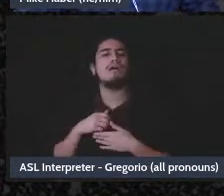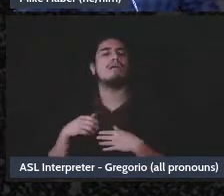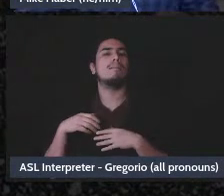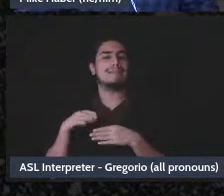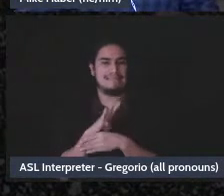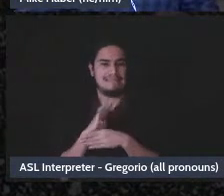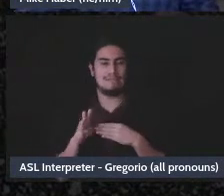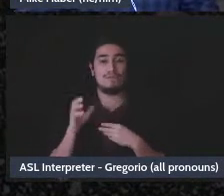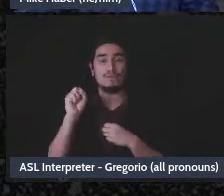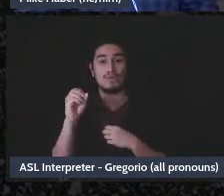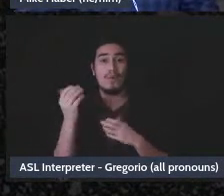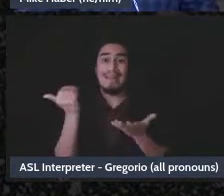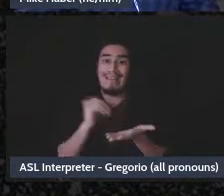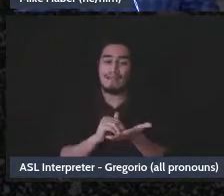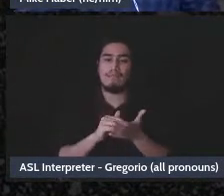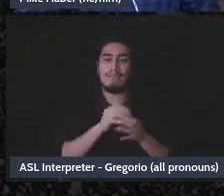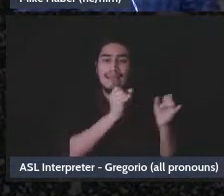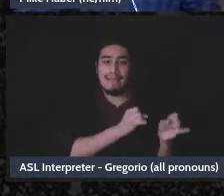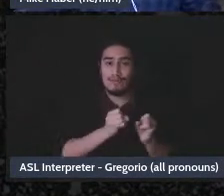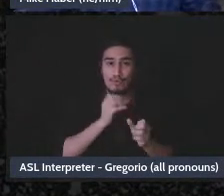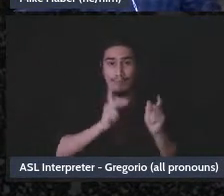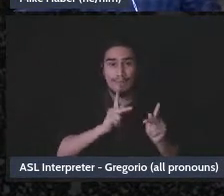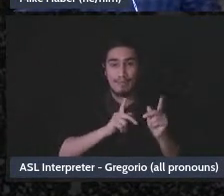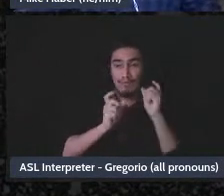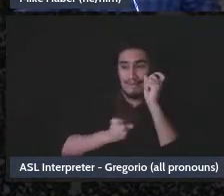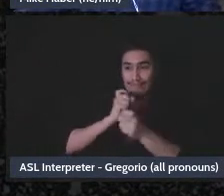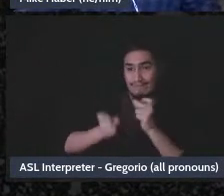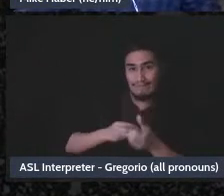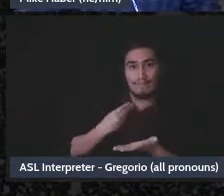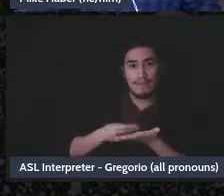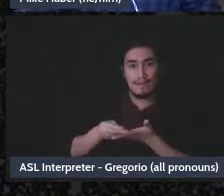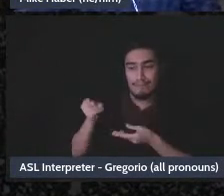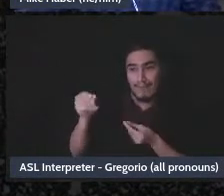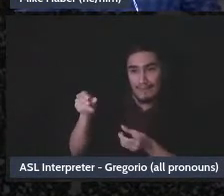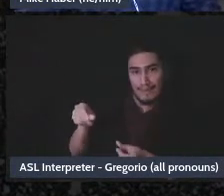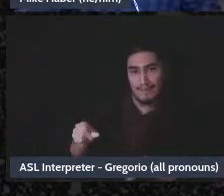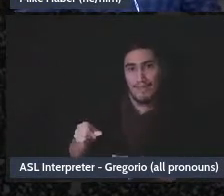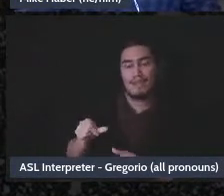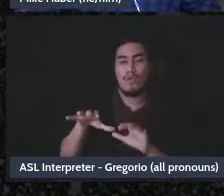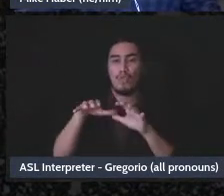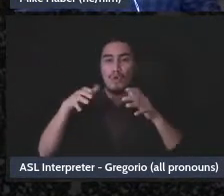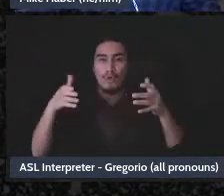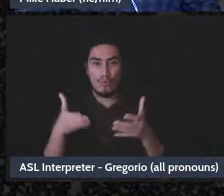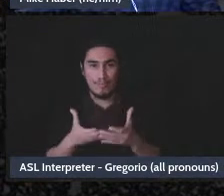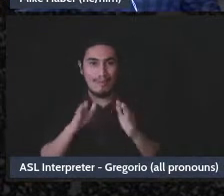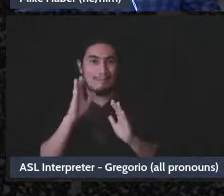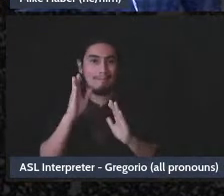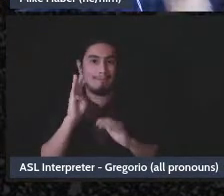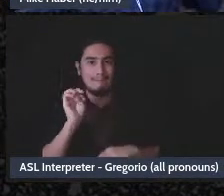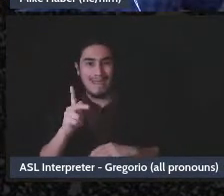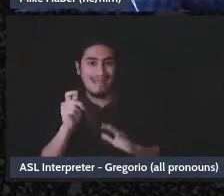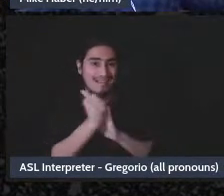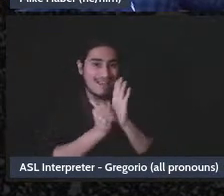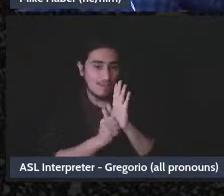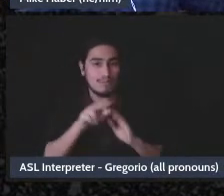contributing money, here we have the group bank account Venmo, Paypal, usually using a business